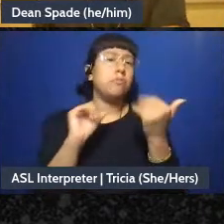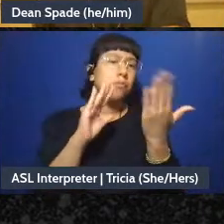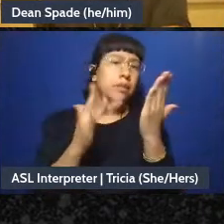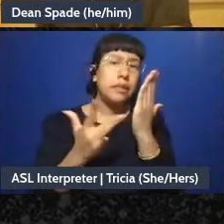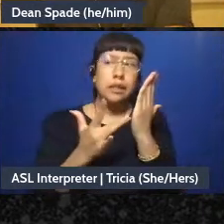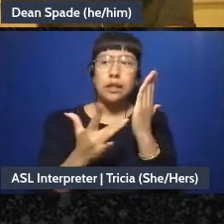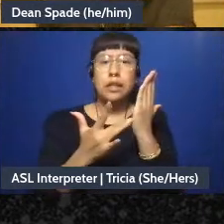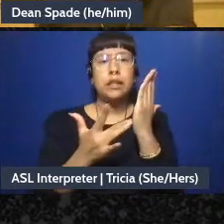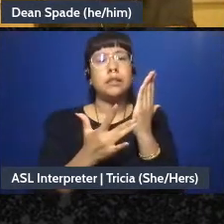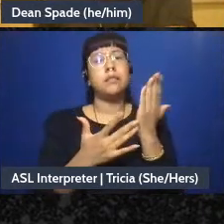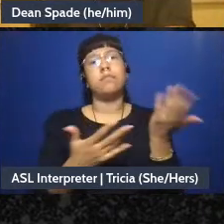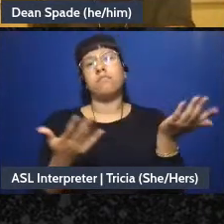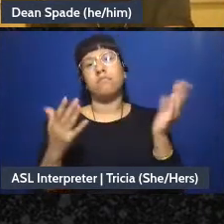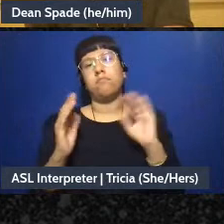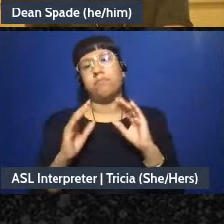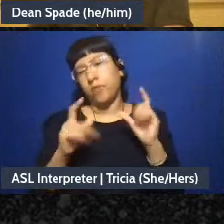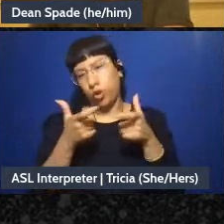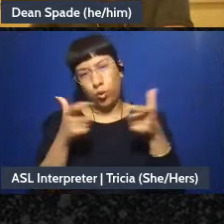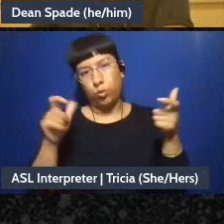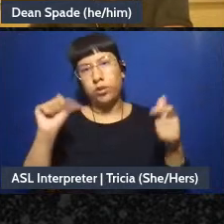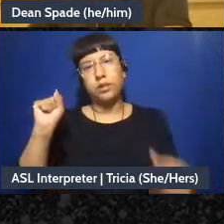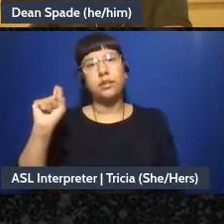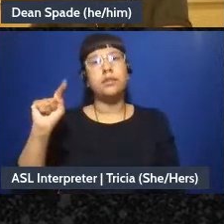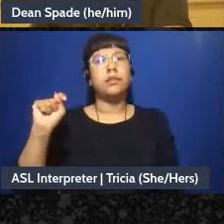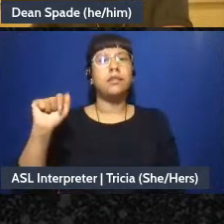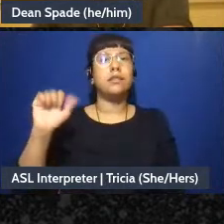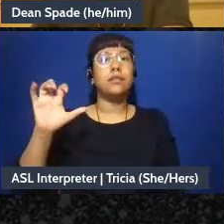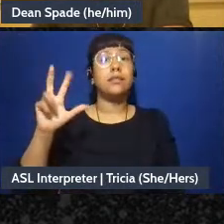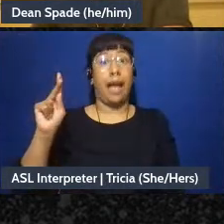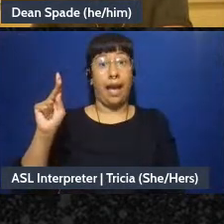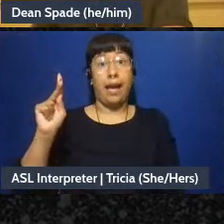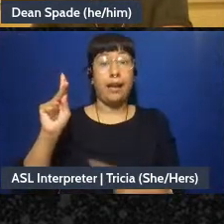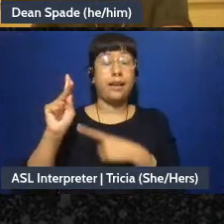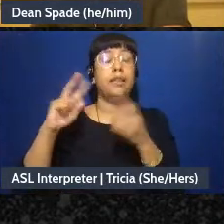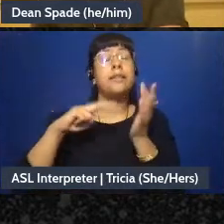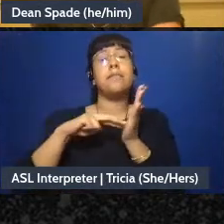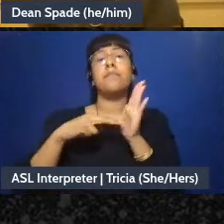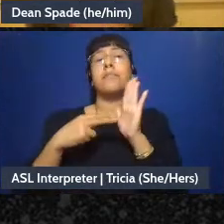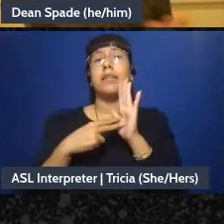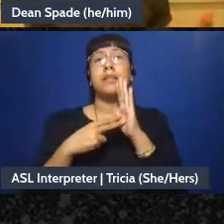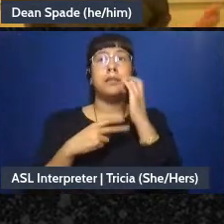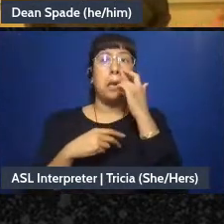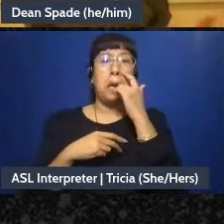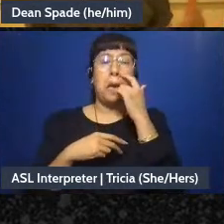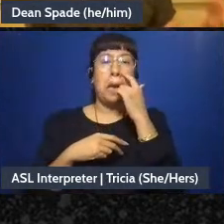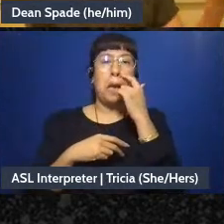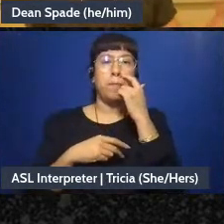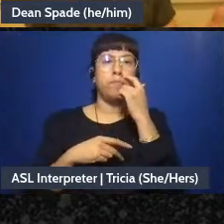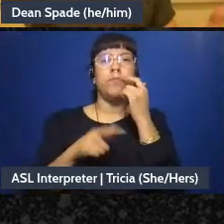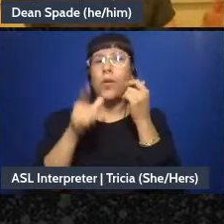um, obviously huge - keeping stack, which means, um, being clear, like, who's raised their hand